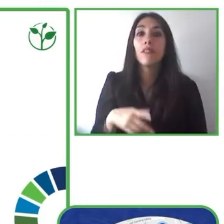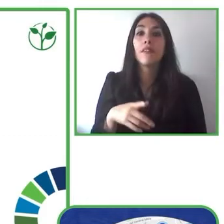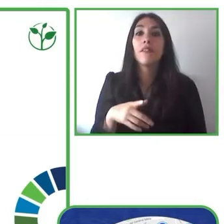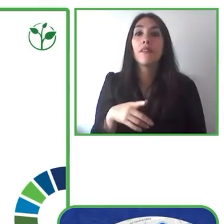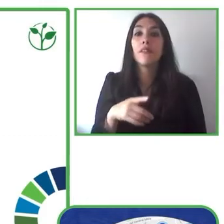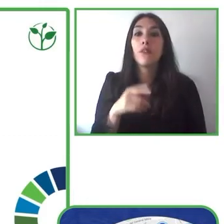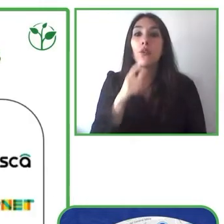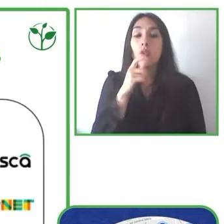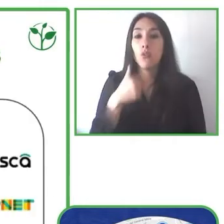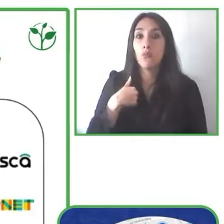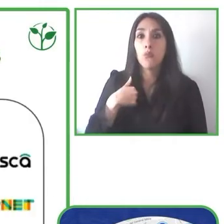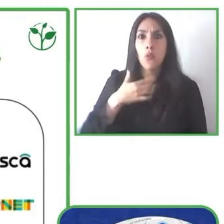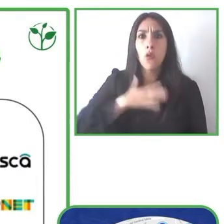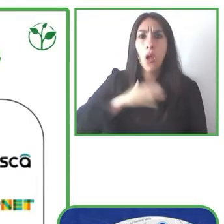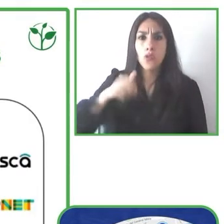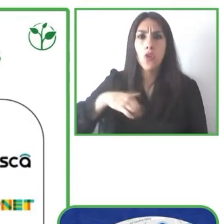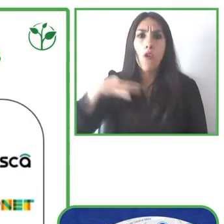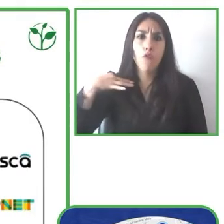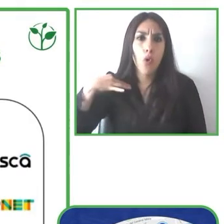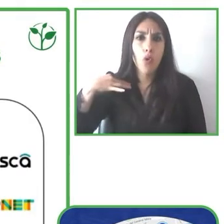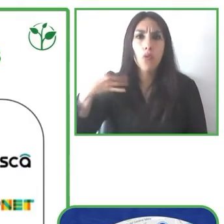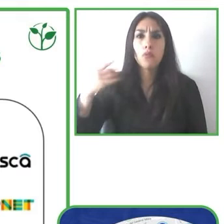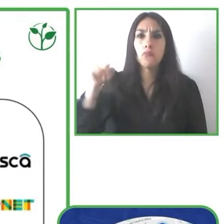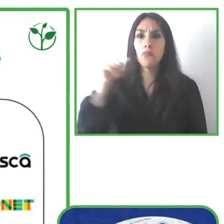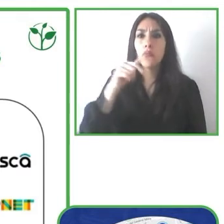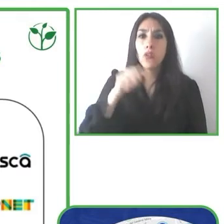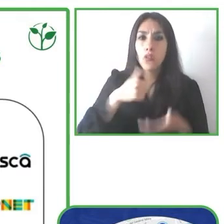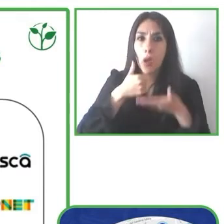where all of these information parking spots are available.